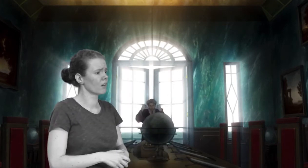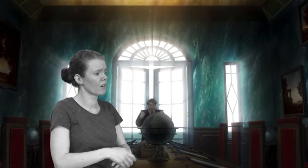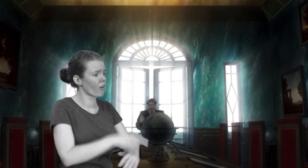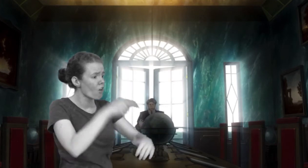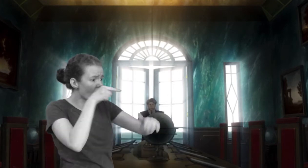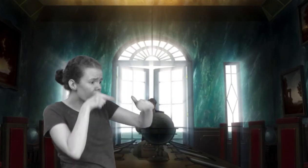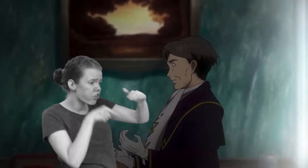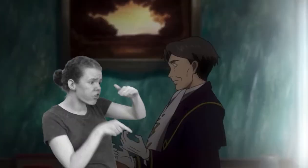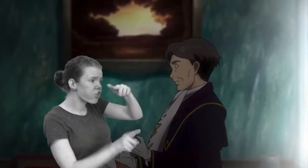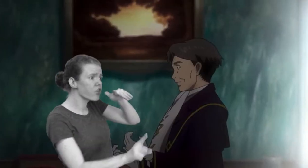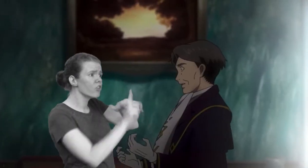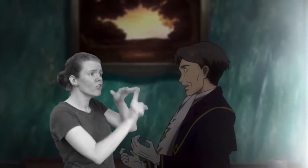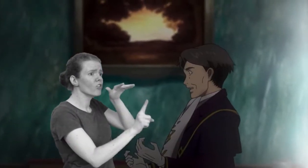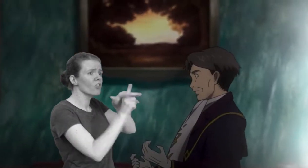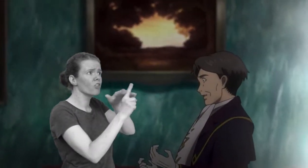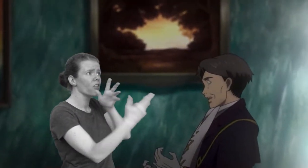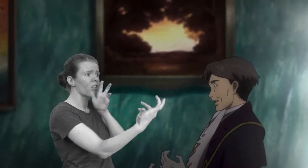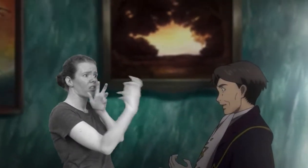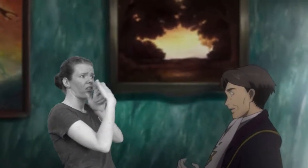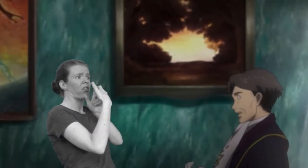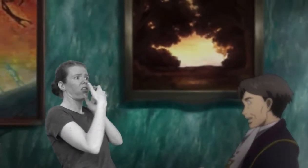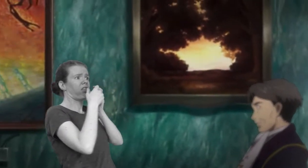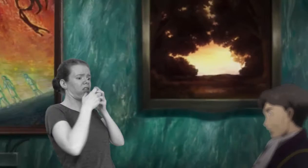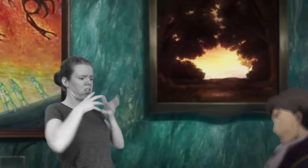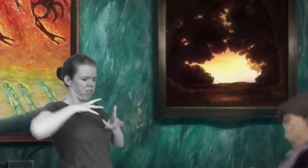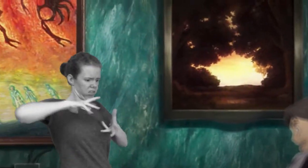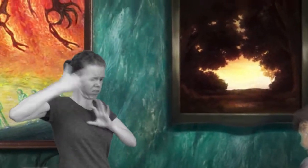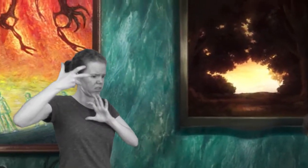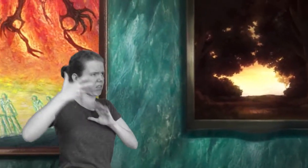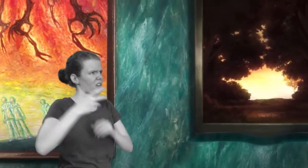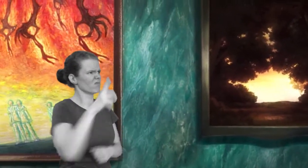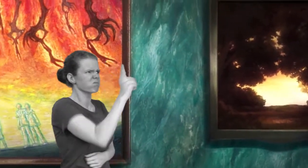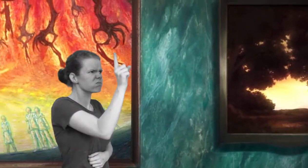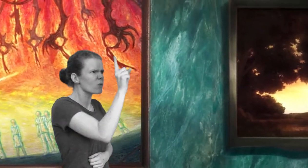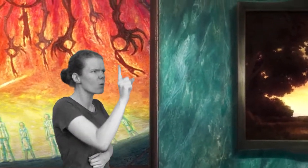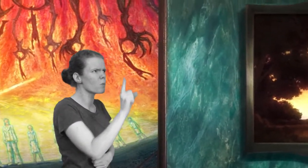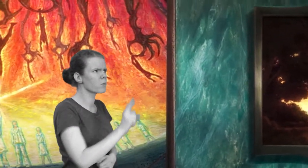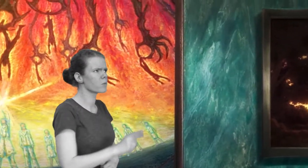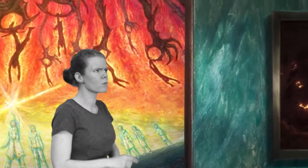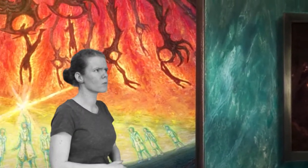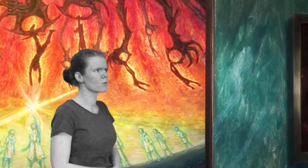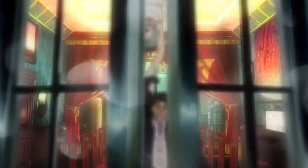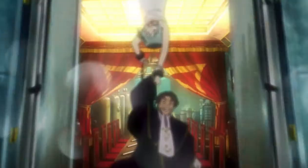So what do you think would happen if we allowed Inverted blood to contaminate ours? We cannot expose Aiga to such impurities...